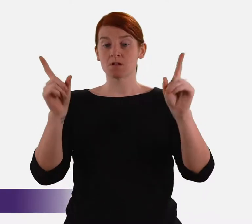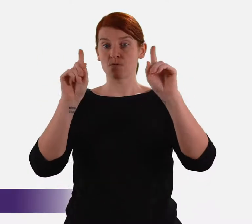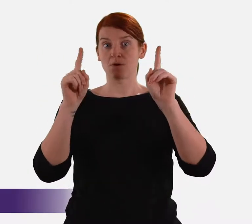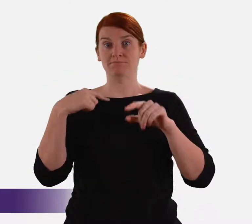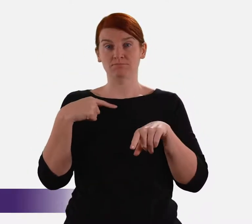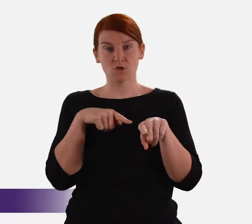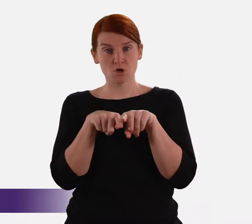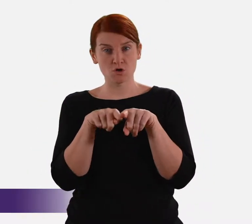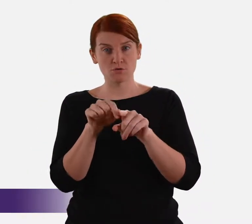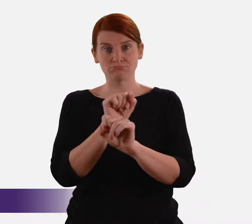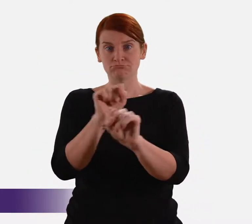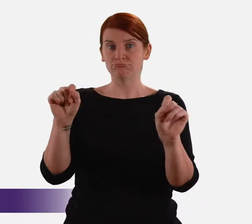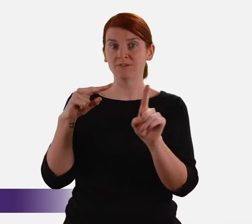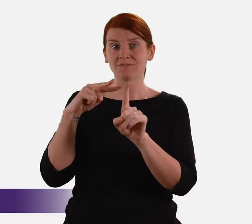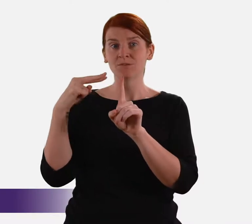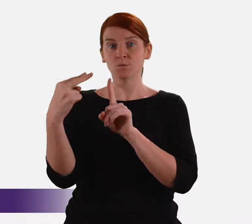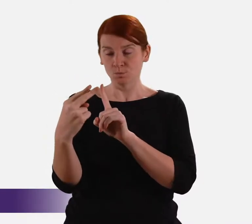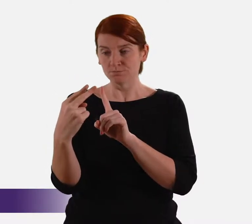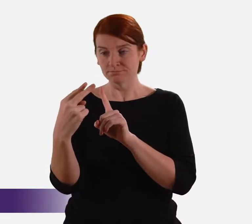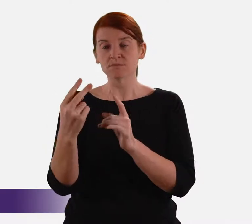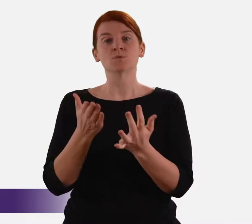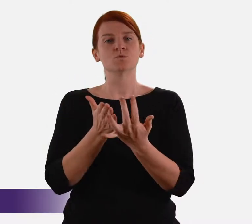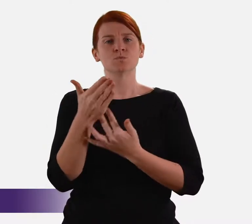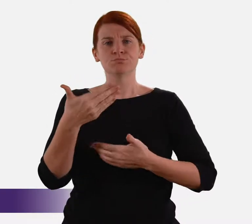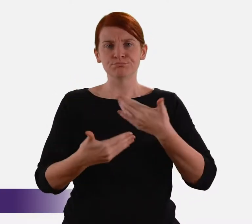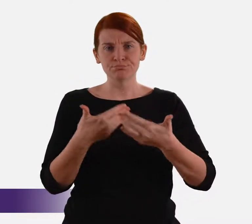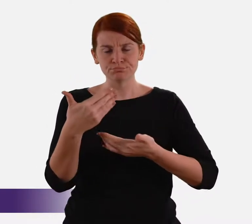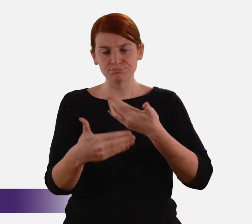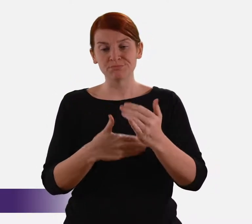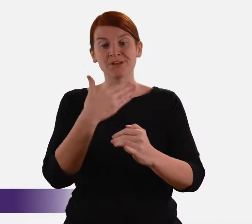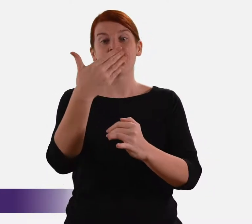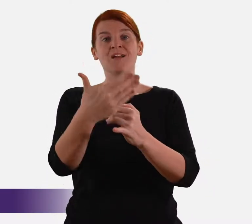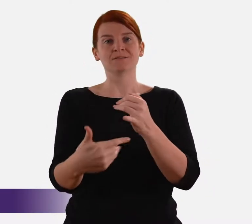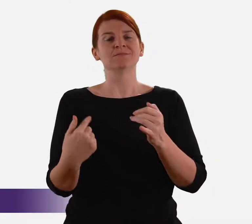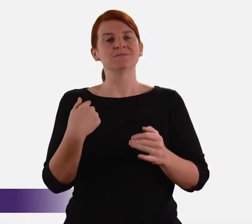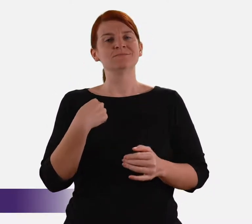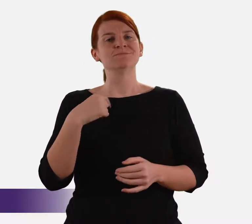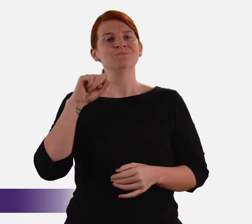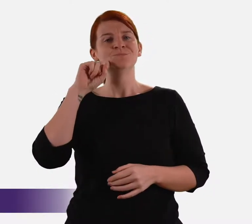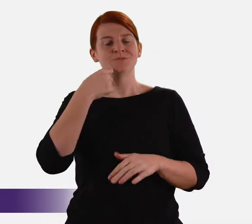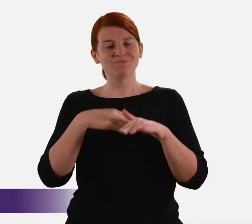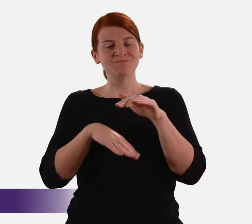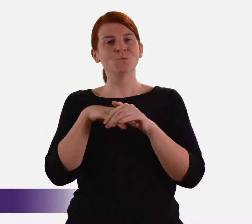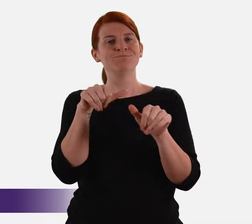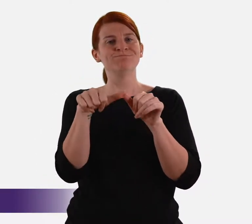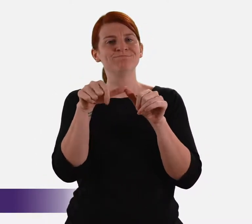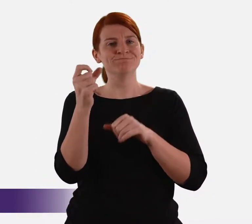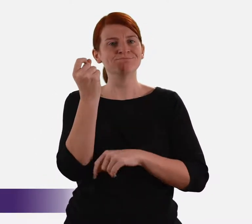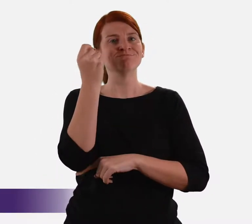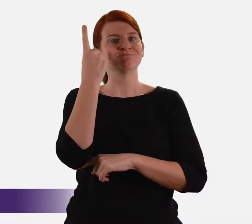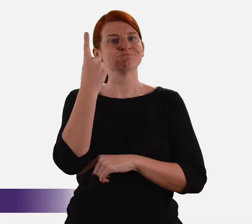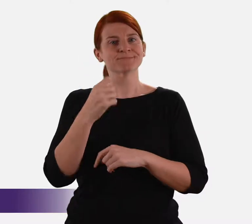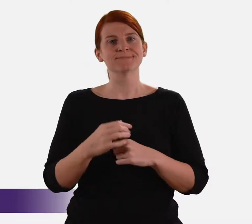But I have no doubt that I will be considerably better informed at the end of the proceedings than I am at this moment.